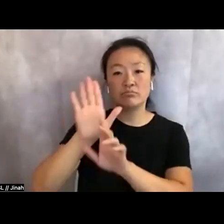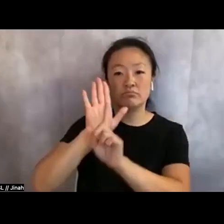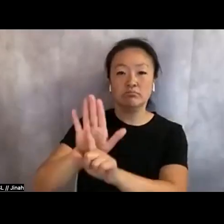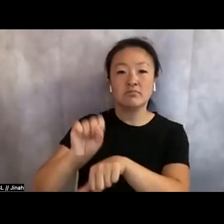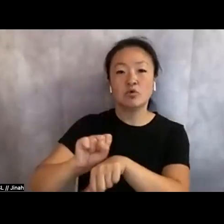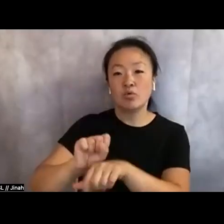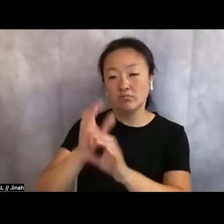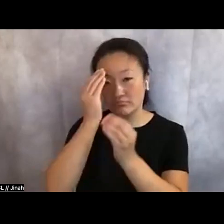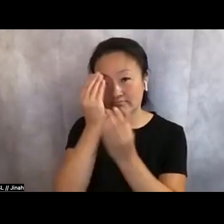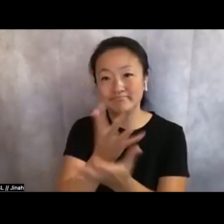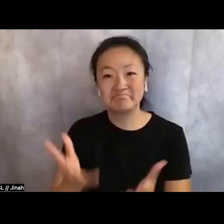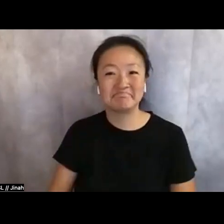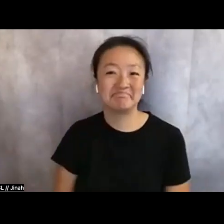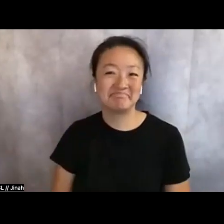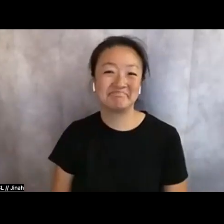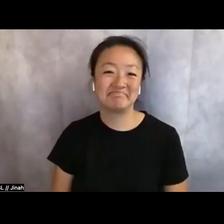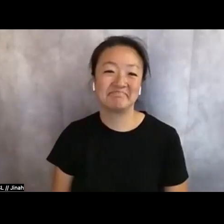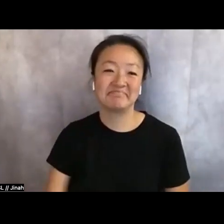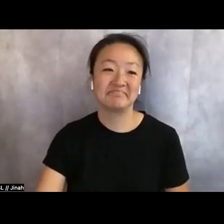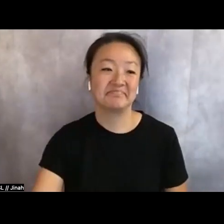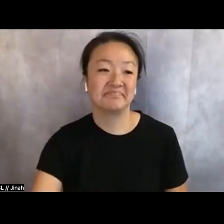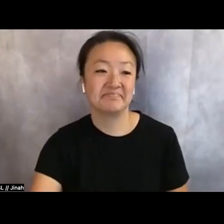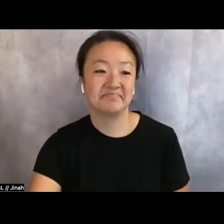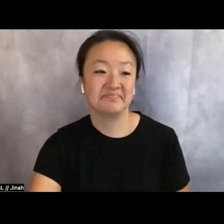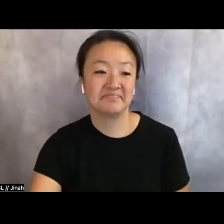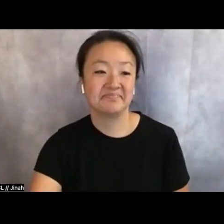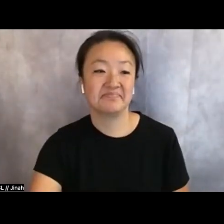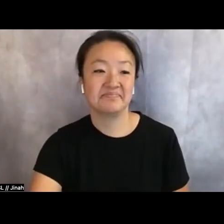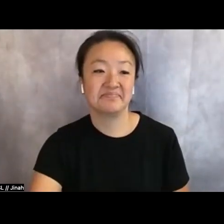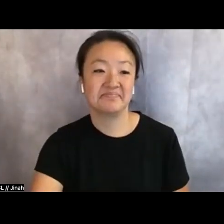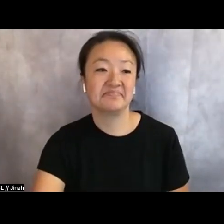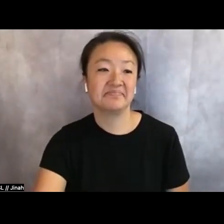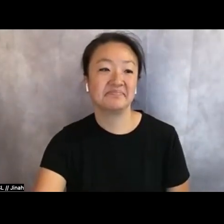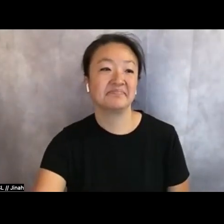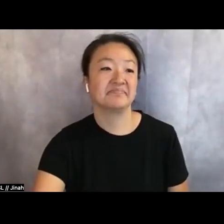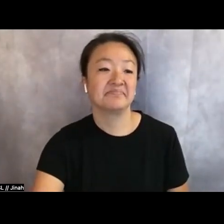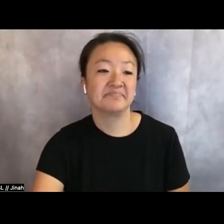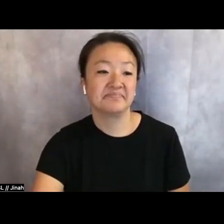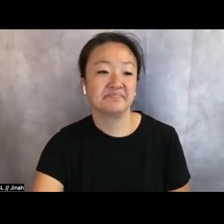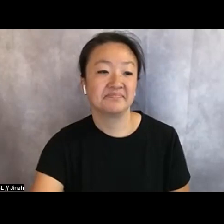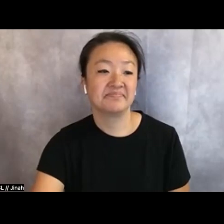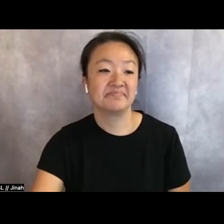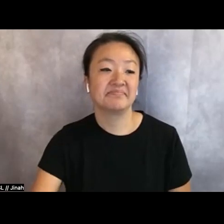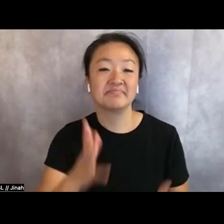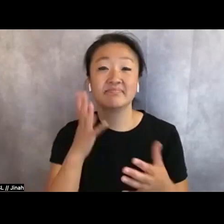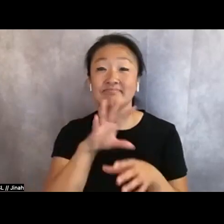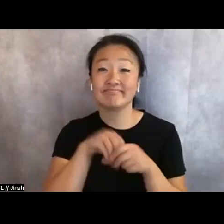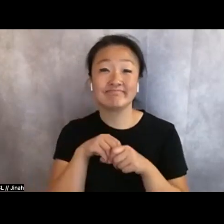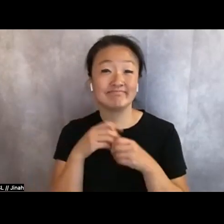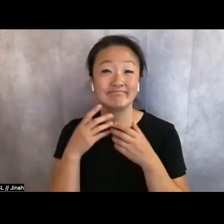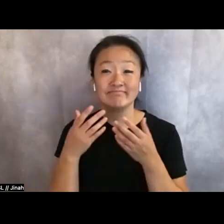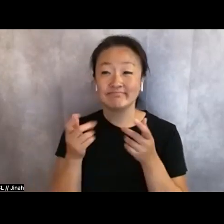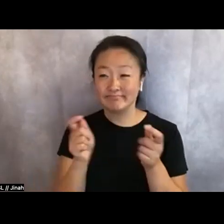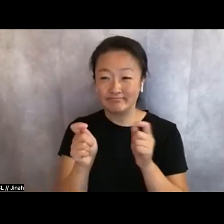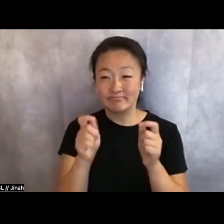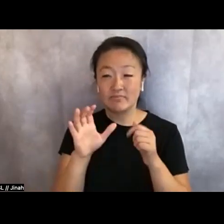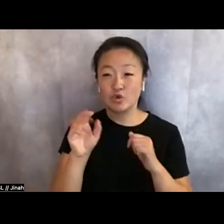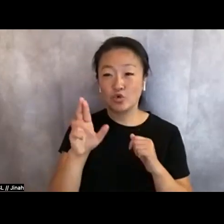FYI. Part of being a curator, the delightful piece, is to uplift those who you learn from